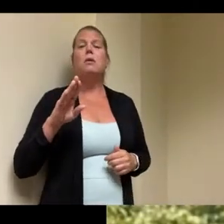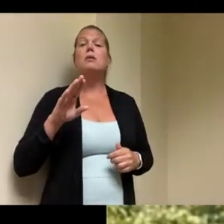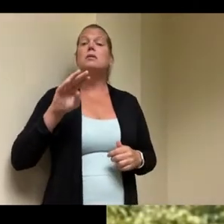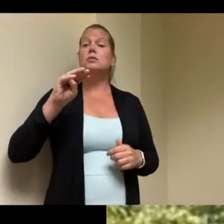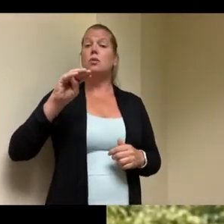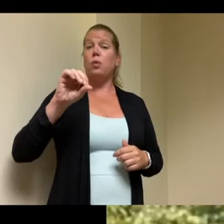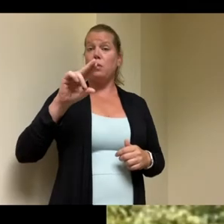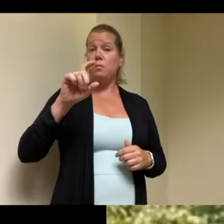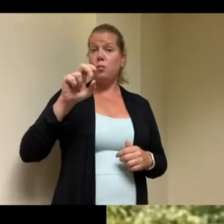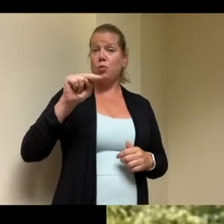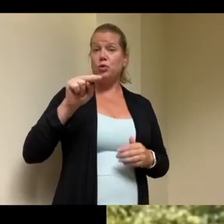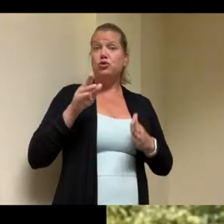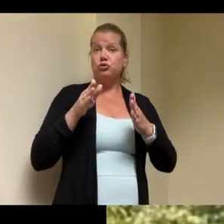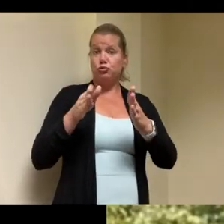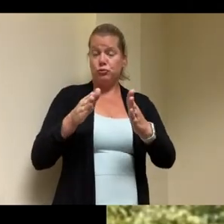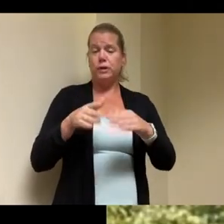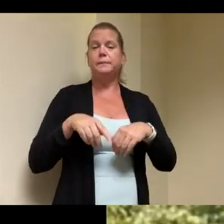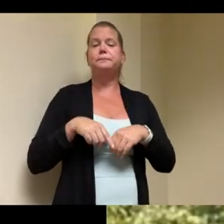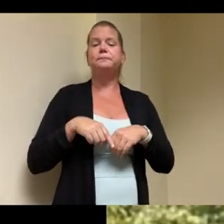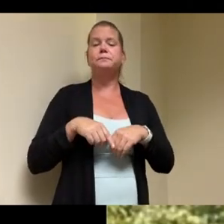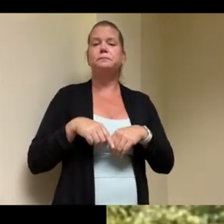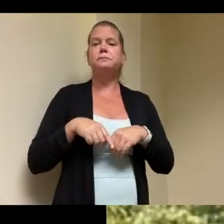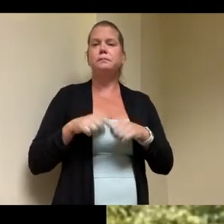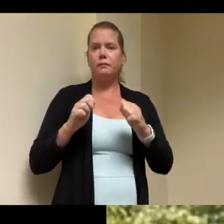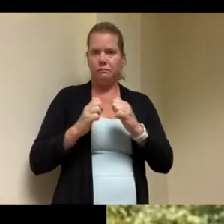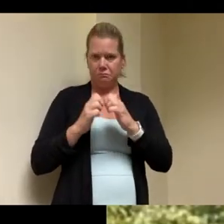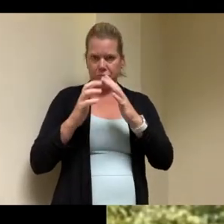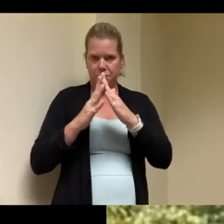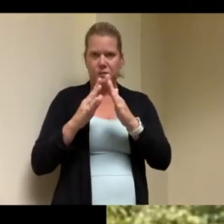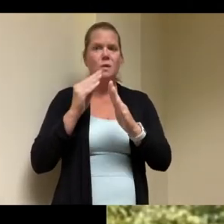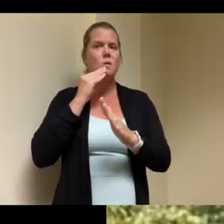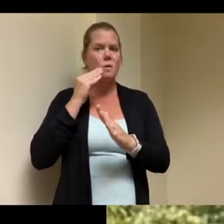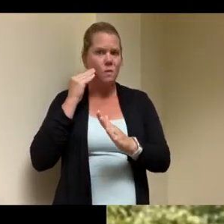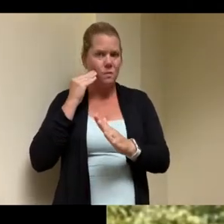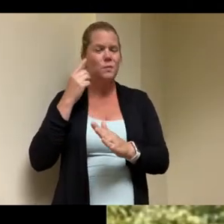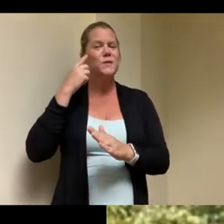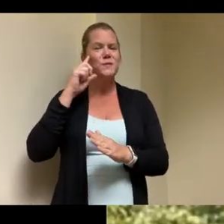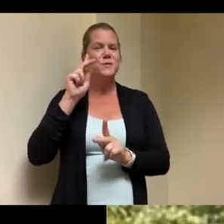um was uh for the for the late mildred and bob foy